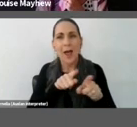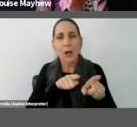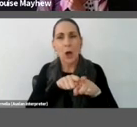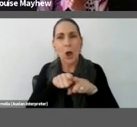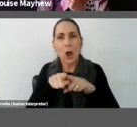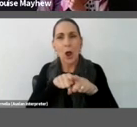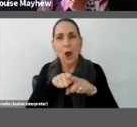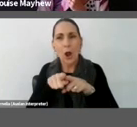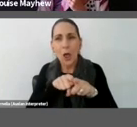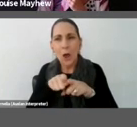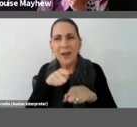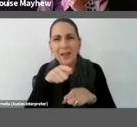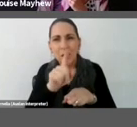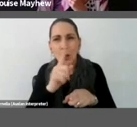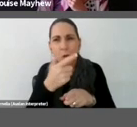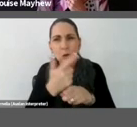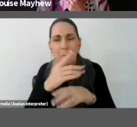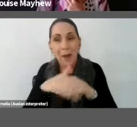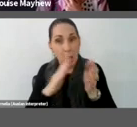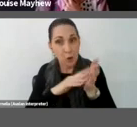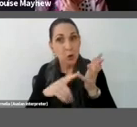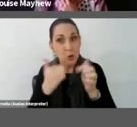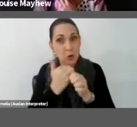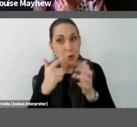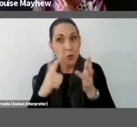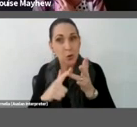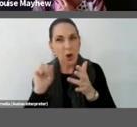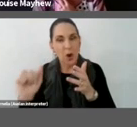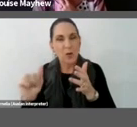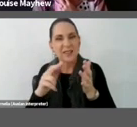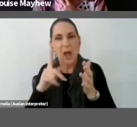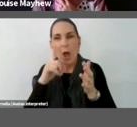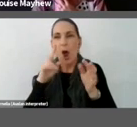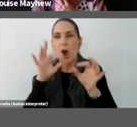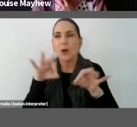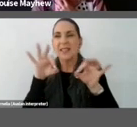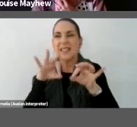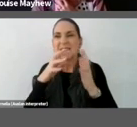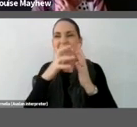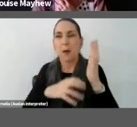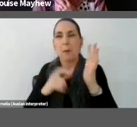assume you're talking about Hugo's nonsense poem there.